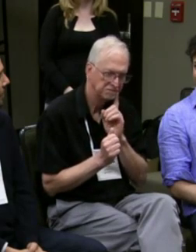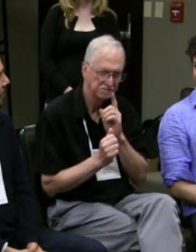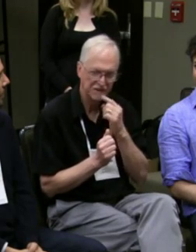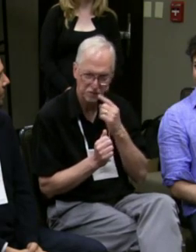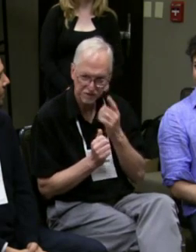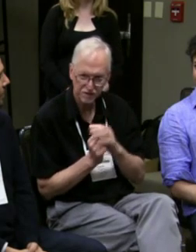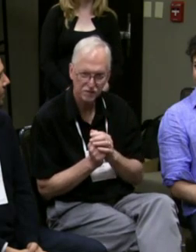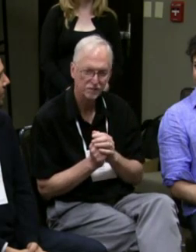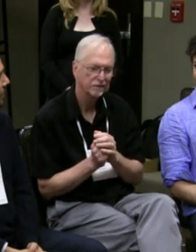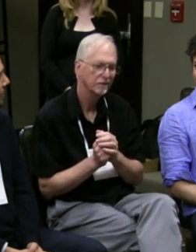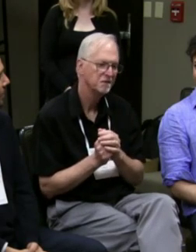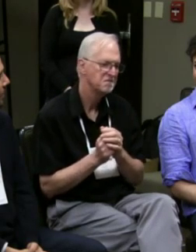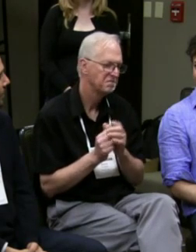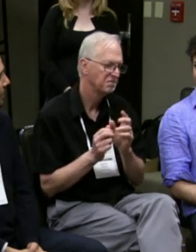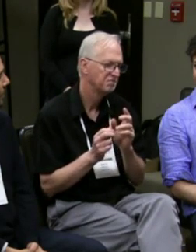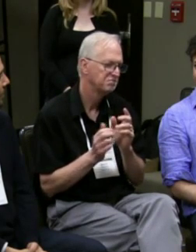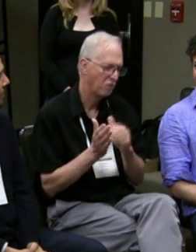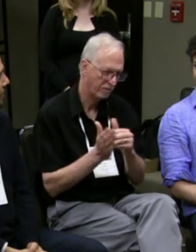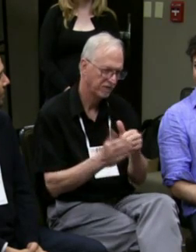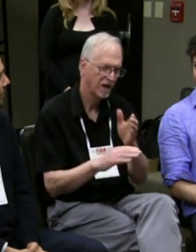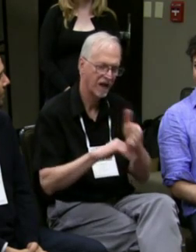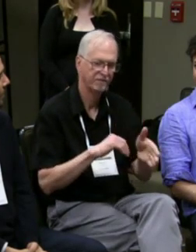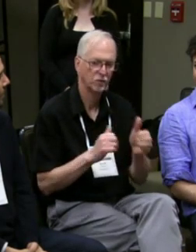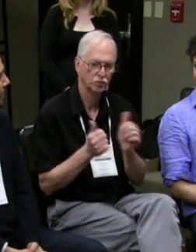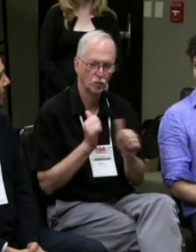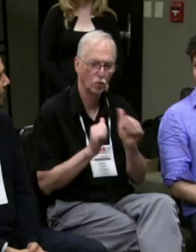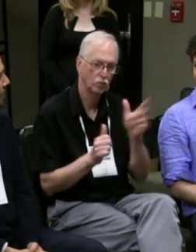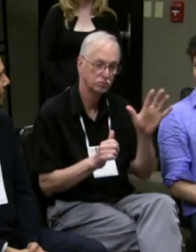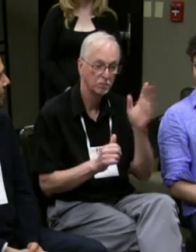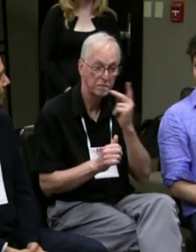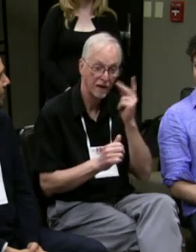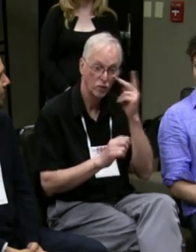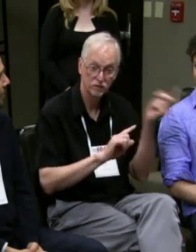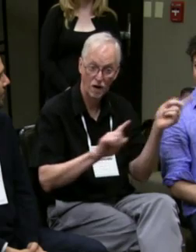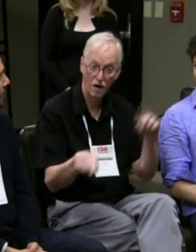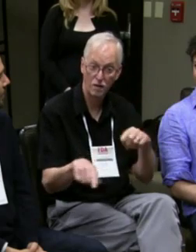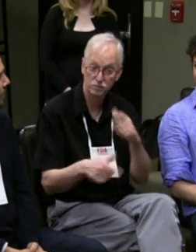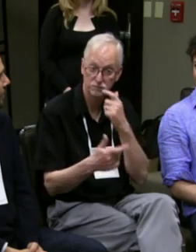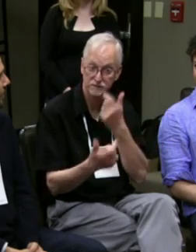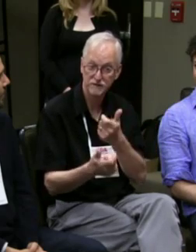who are deaf and hearing, and often after the show's complete,